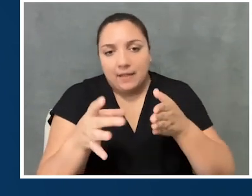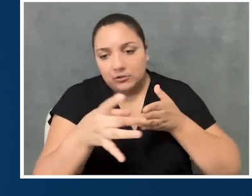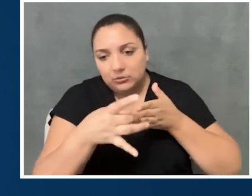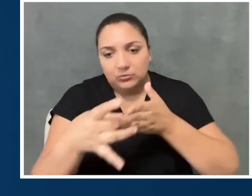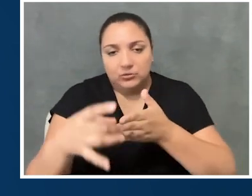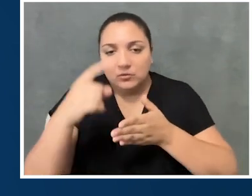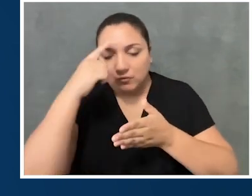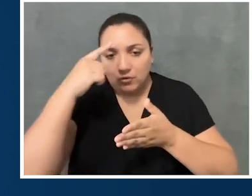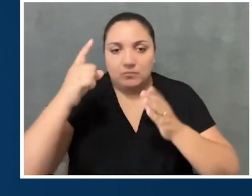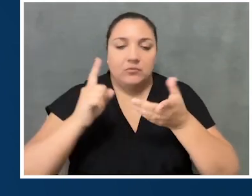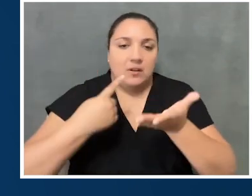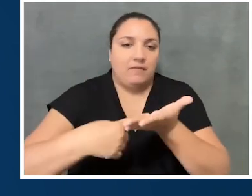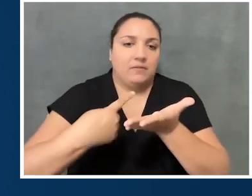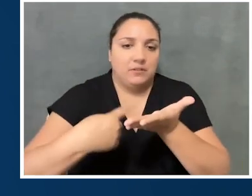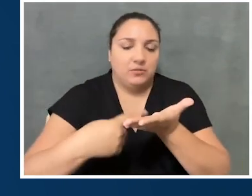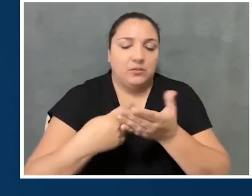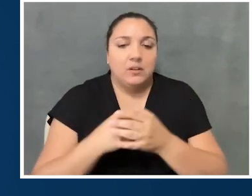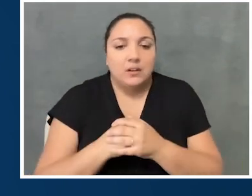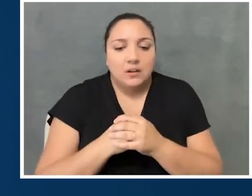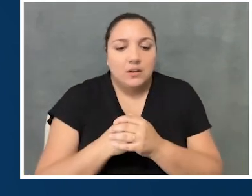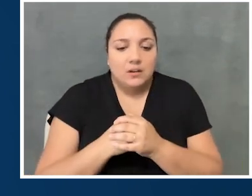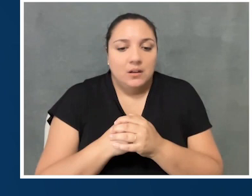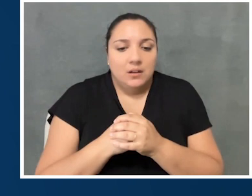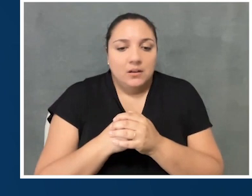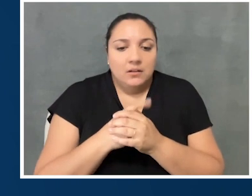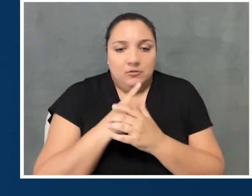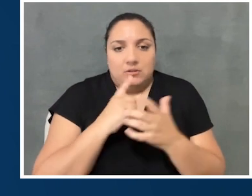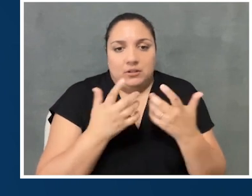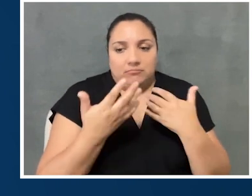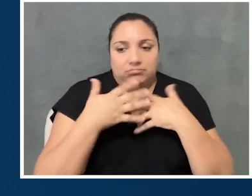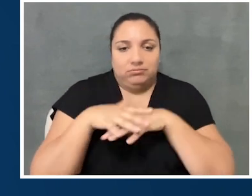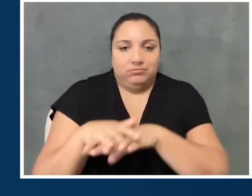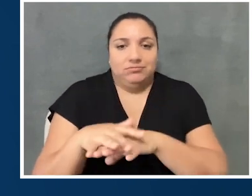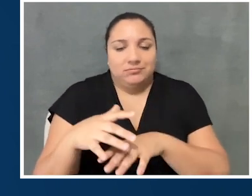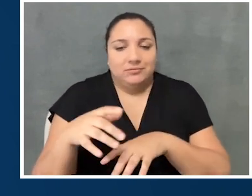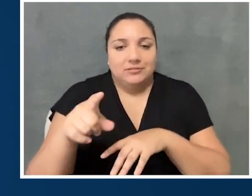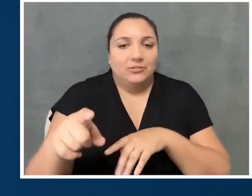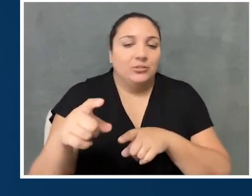And I think that will really tie in nicely for you to talk to us a little bit more about how you got to Cooper Hewitt,